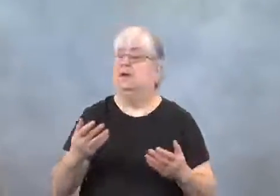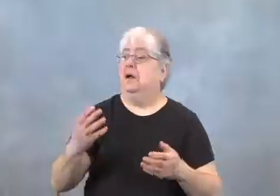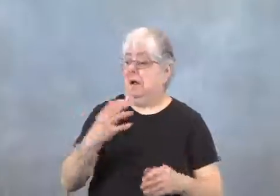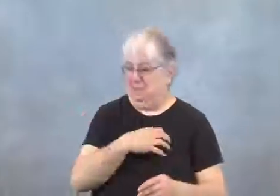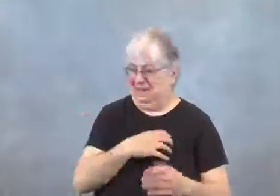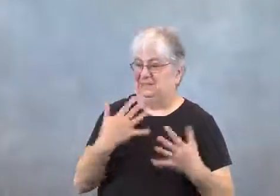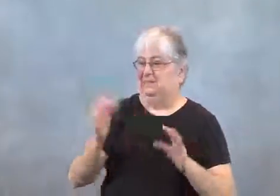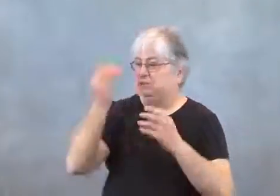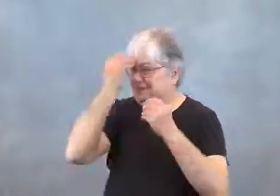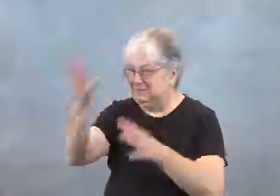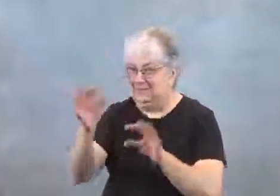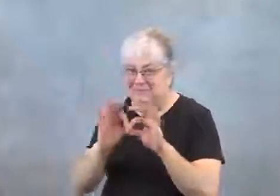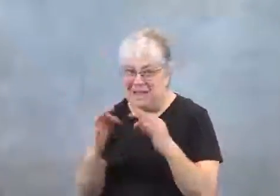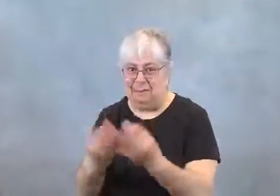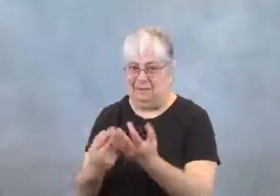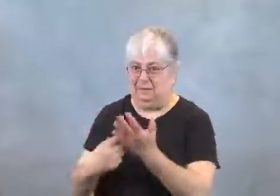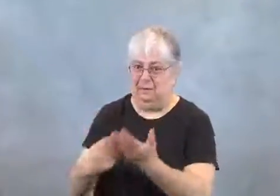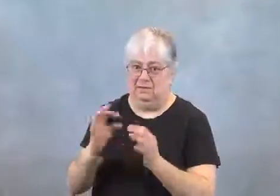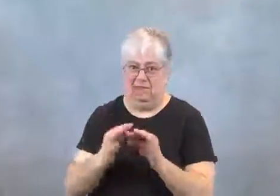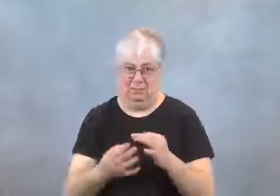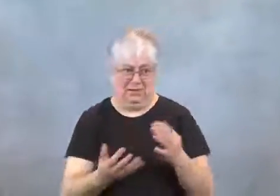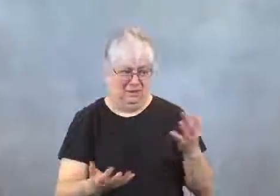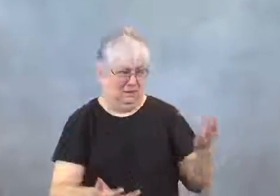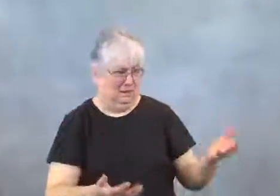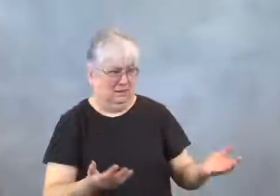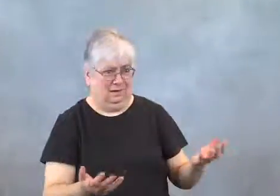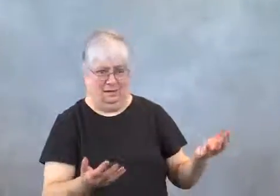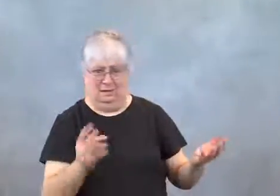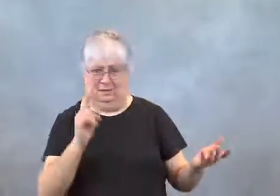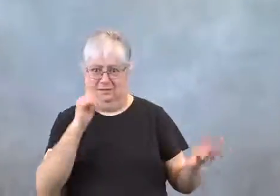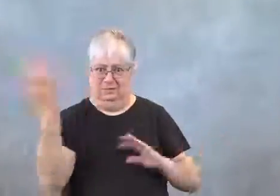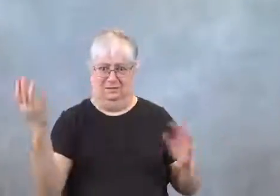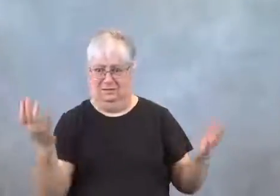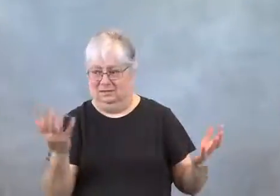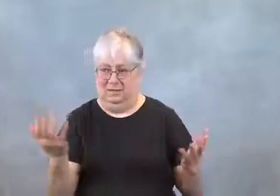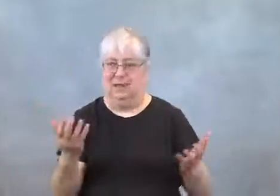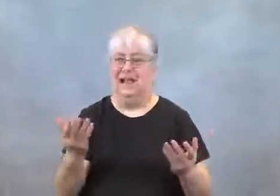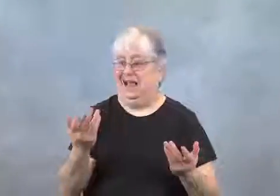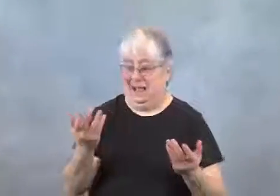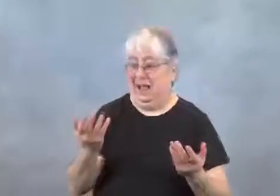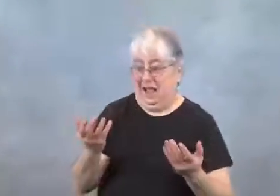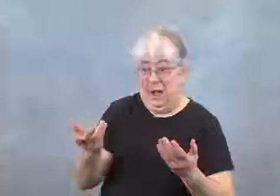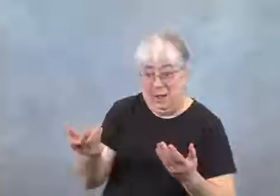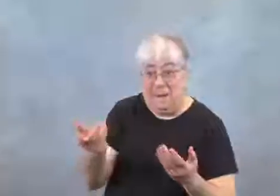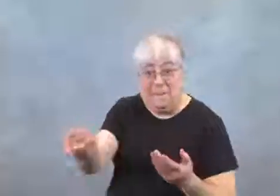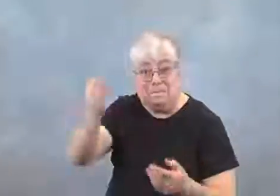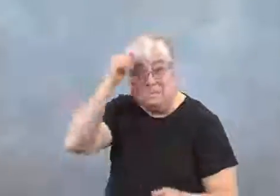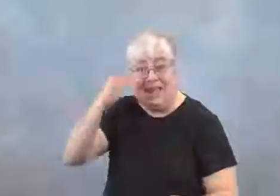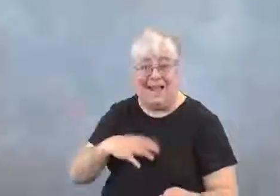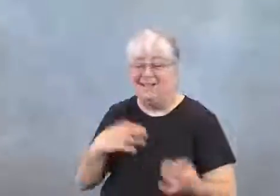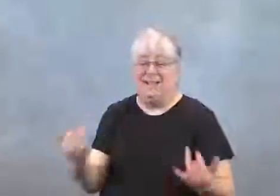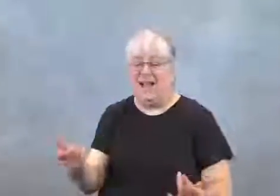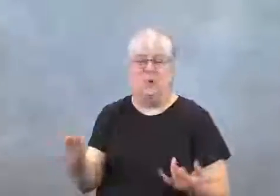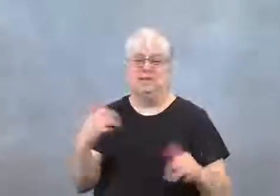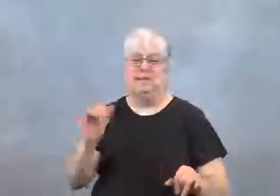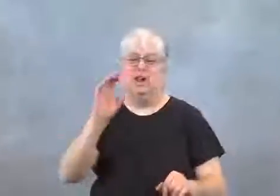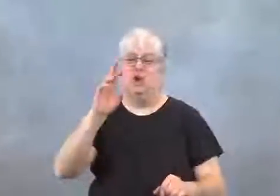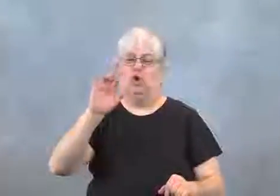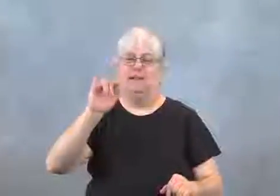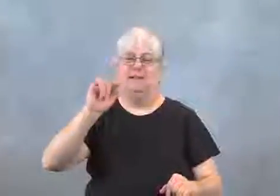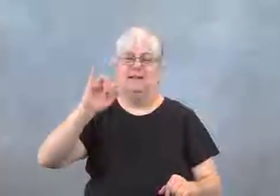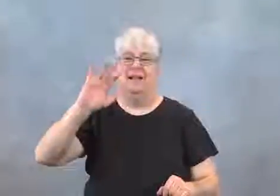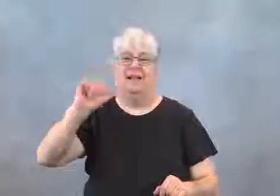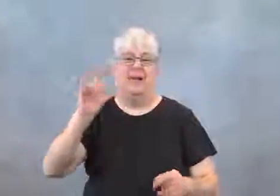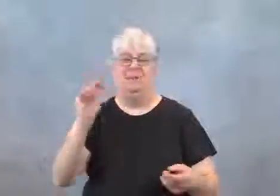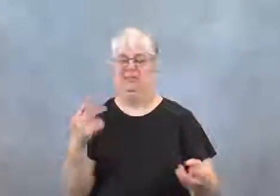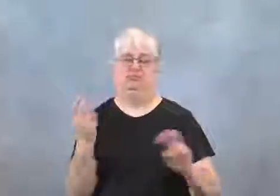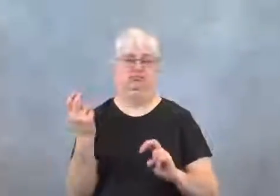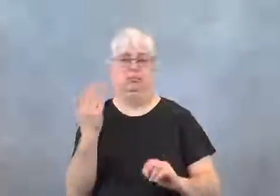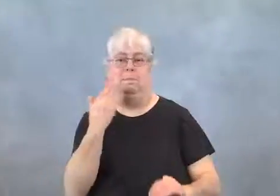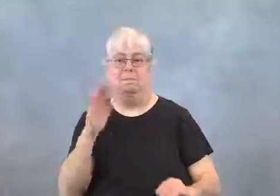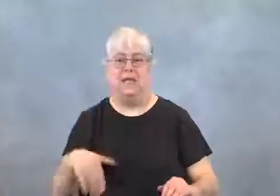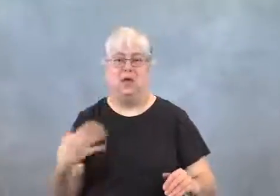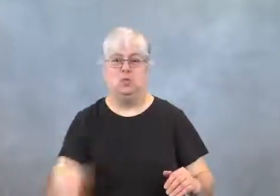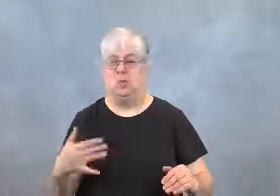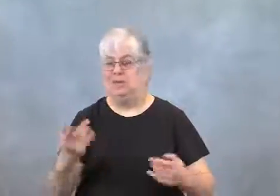The police notified his family, and they were at a loss.